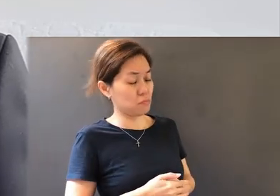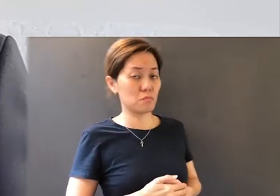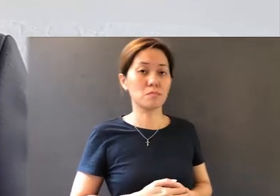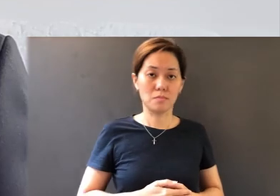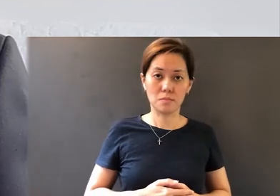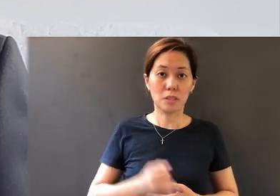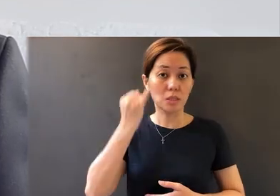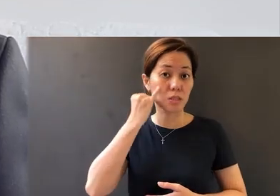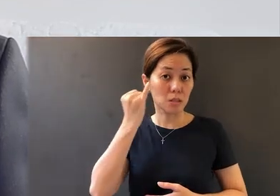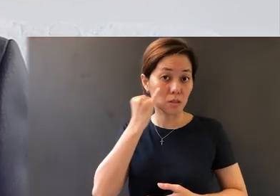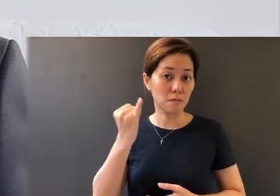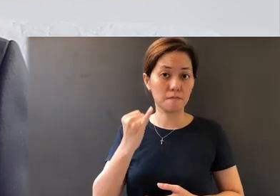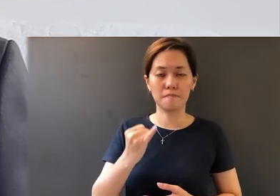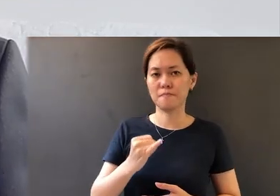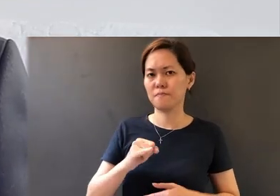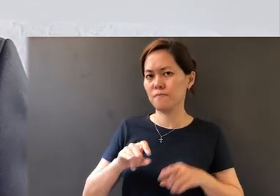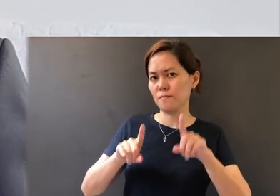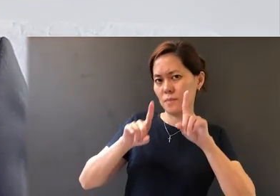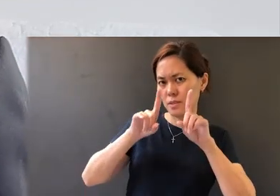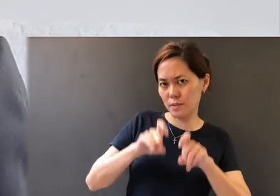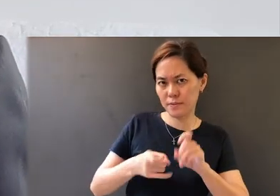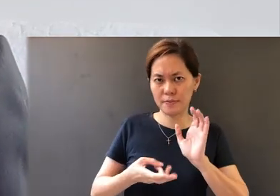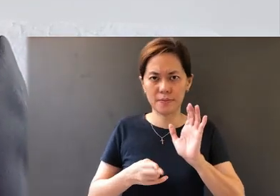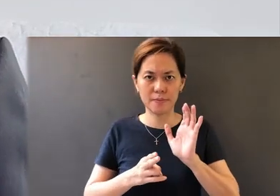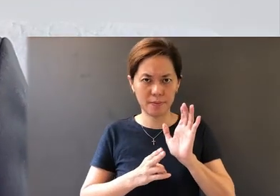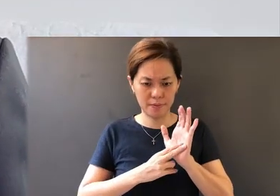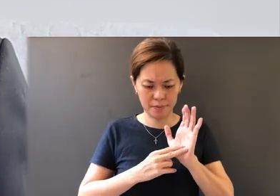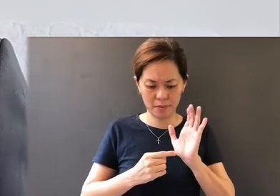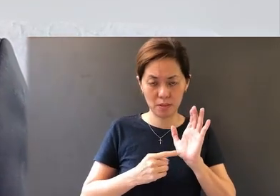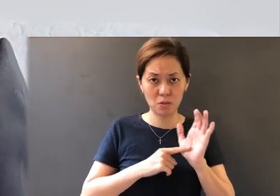So if there is a test and sign of authenticity